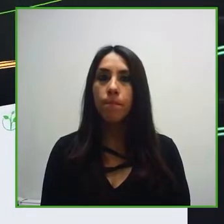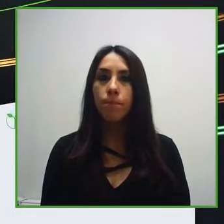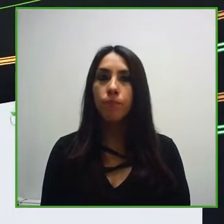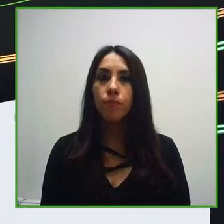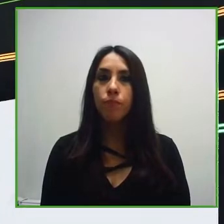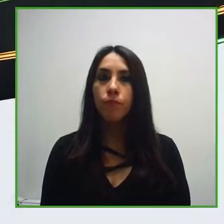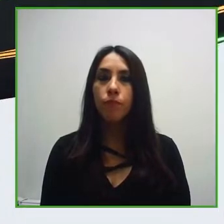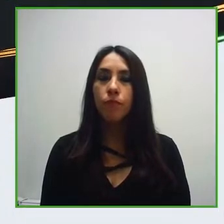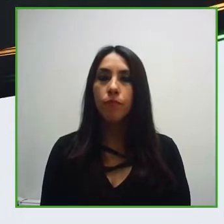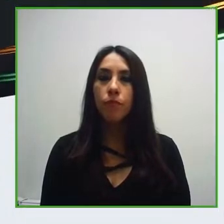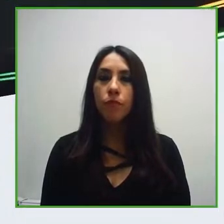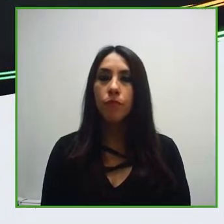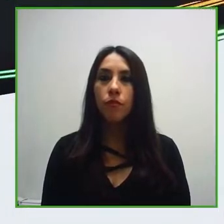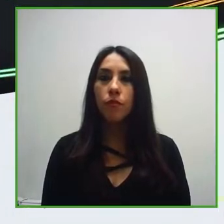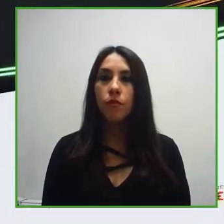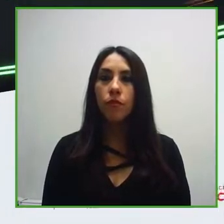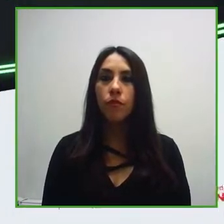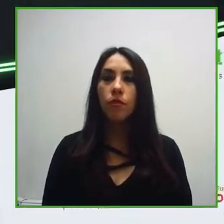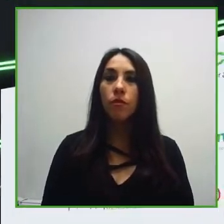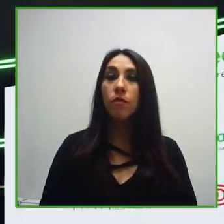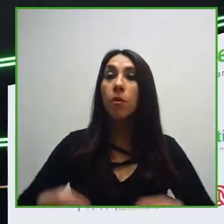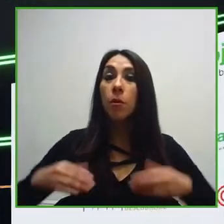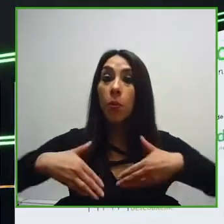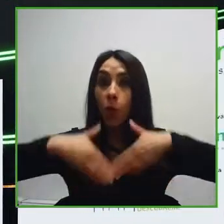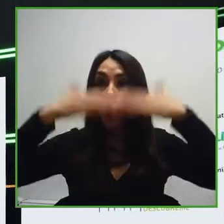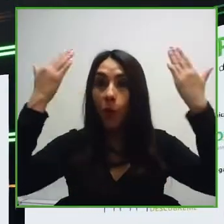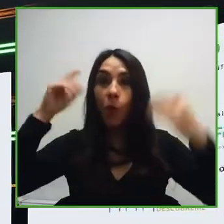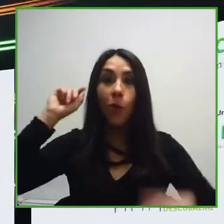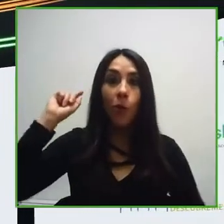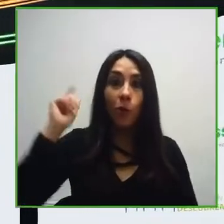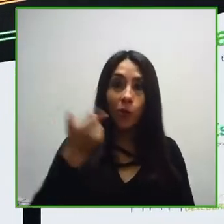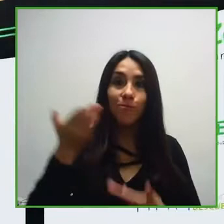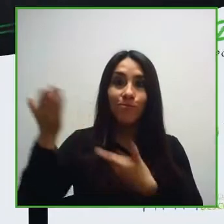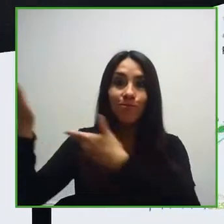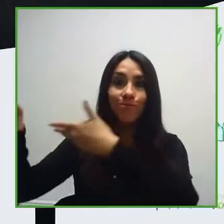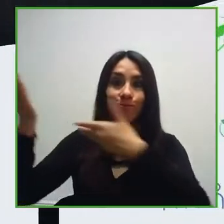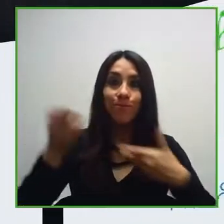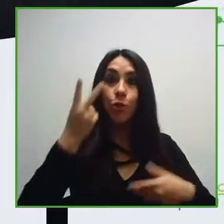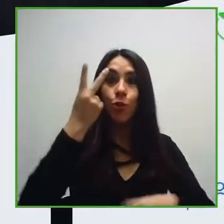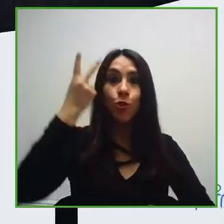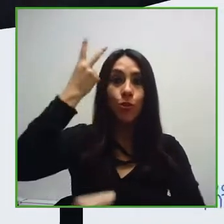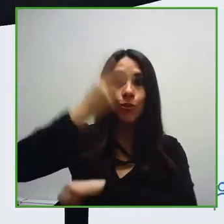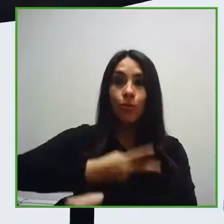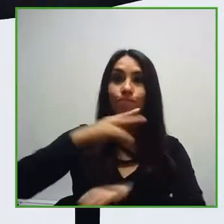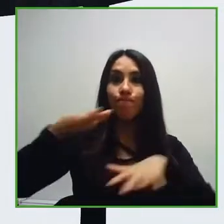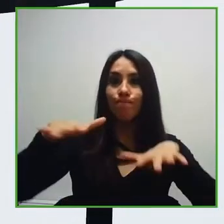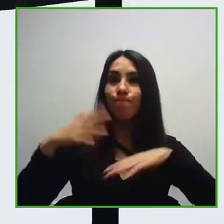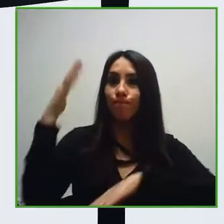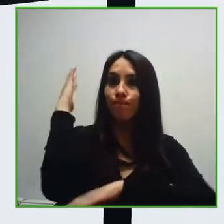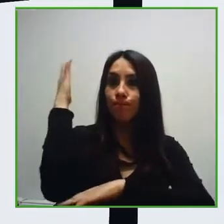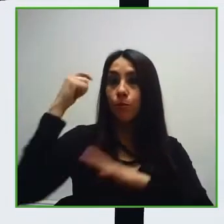Good morning. Welcome to the second day of the 2022 Zero Project Conference for Latinamerica